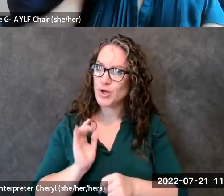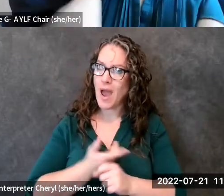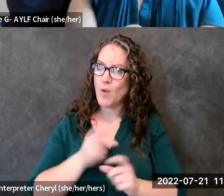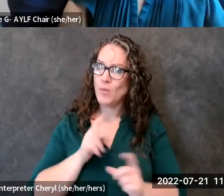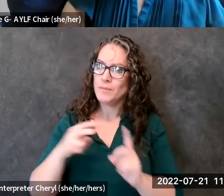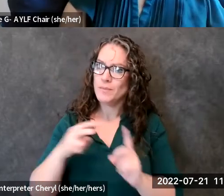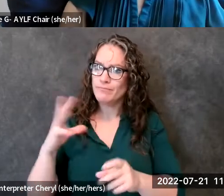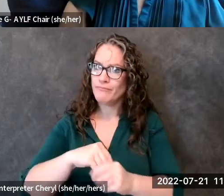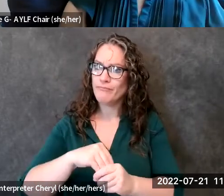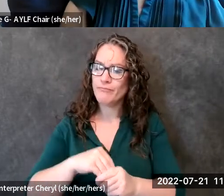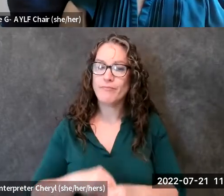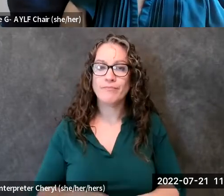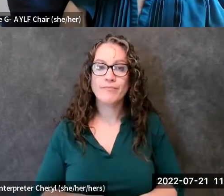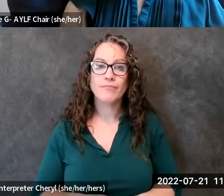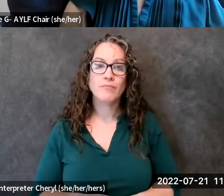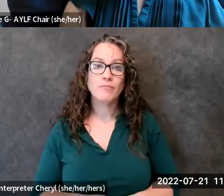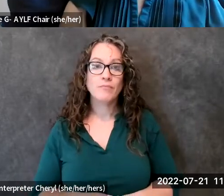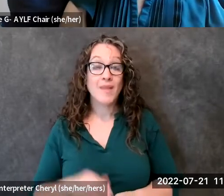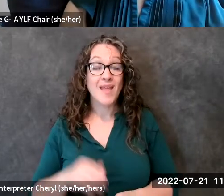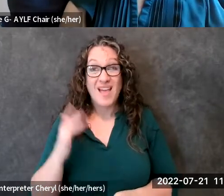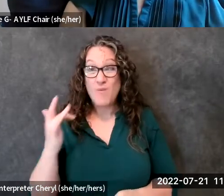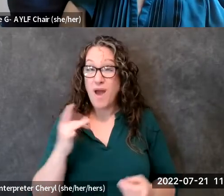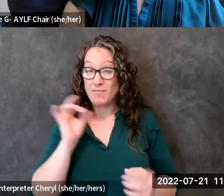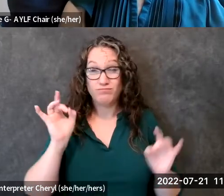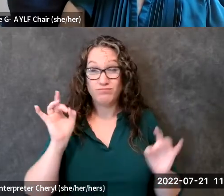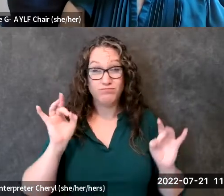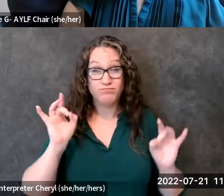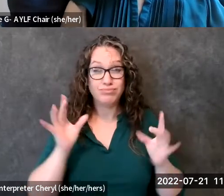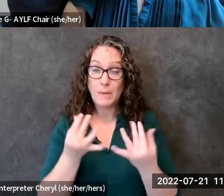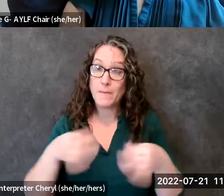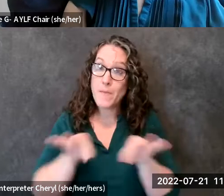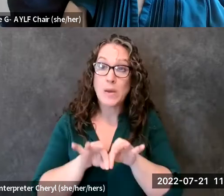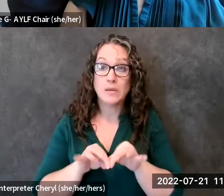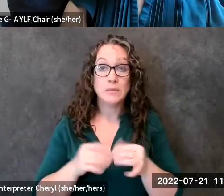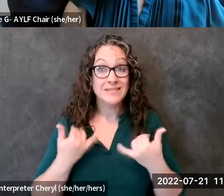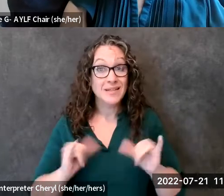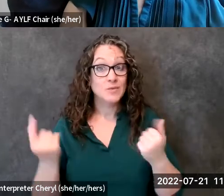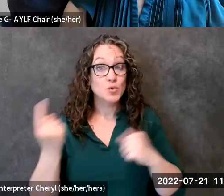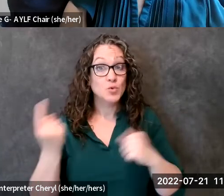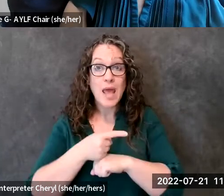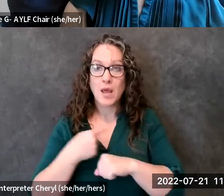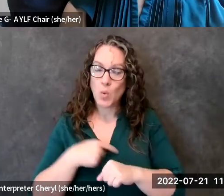it's so important even more today that we continue to speak up and speak out